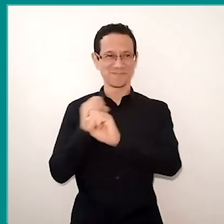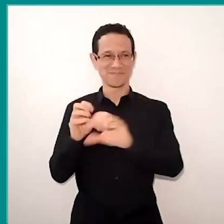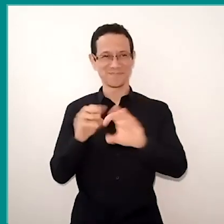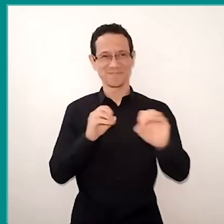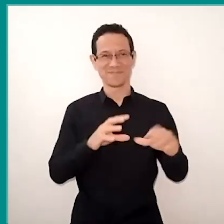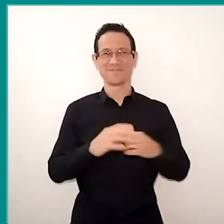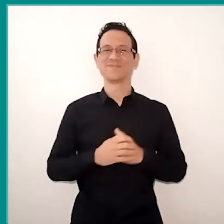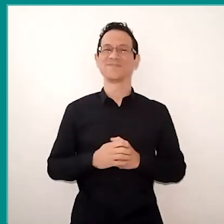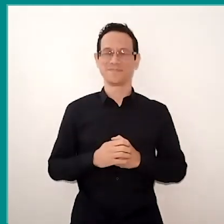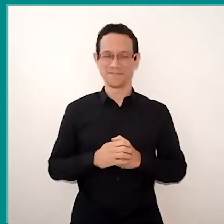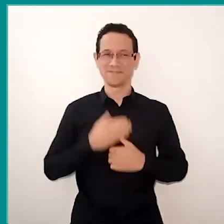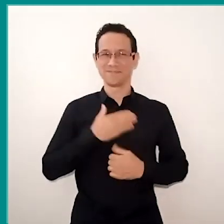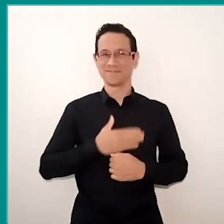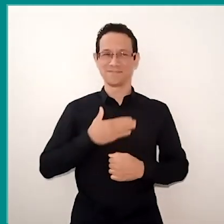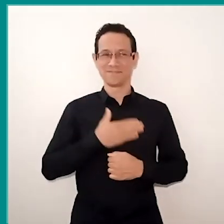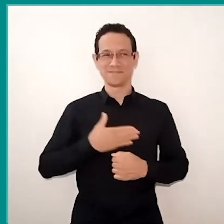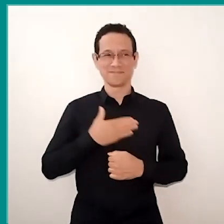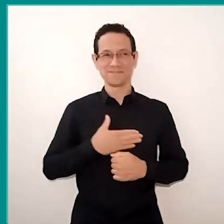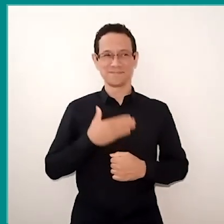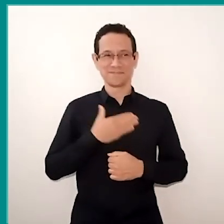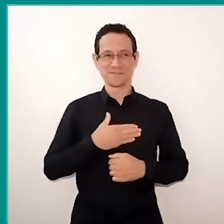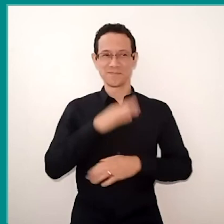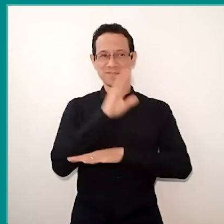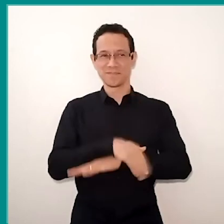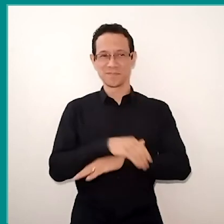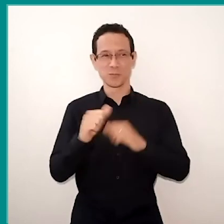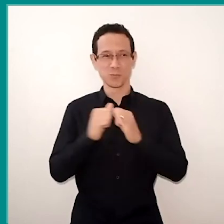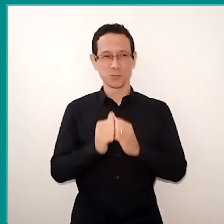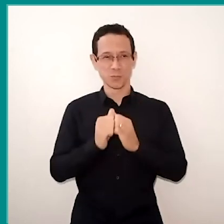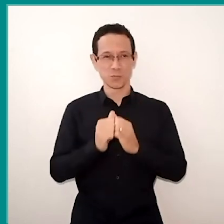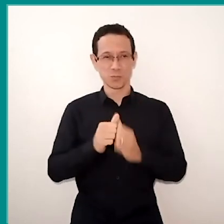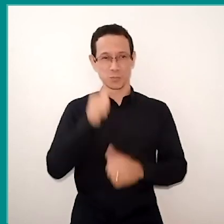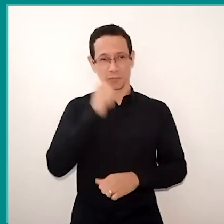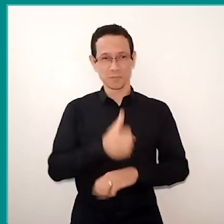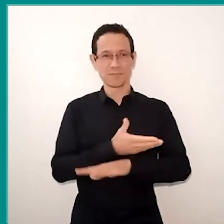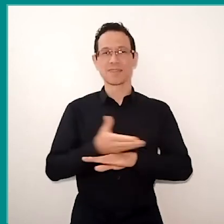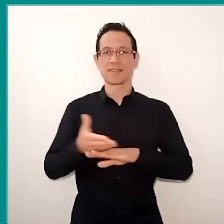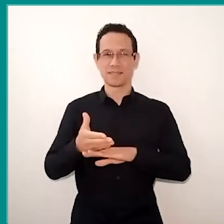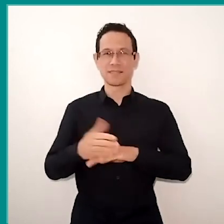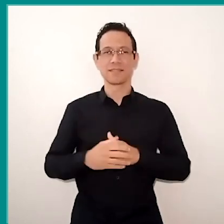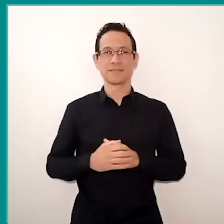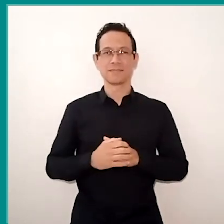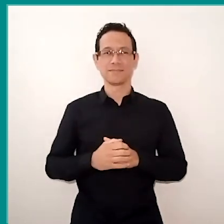It's an honor to be here with you this afternoon. I'm a white woman, I'm grandma.